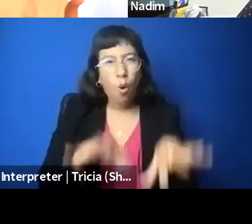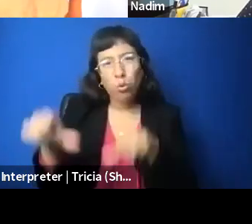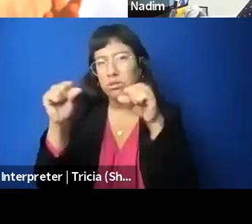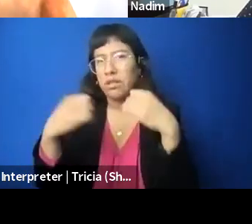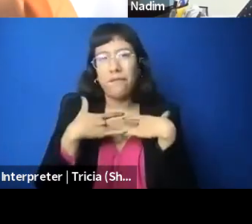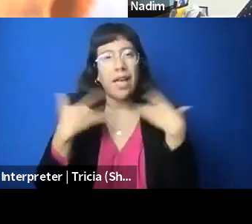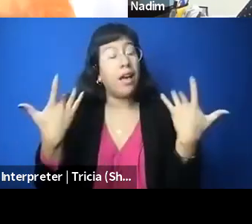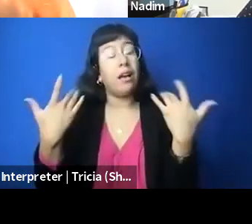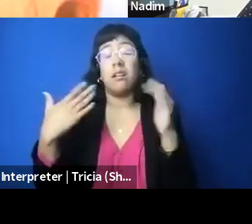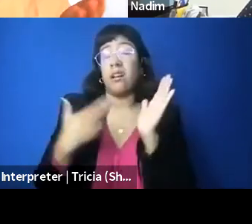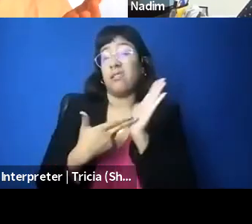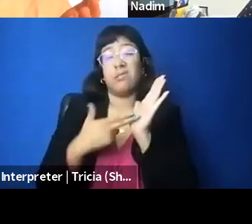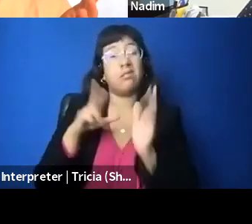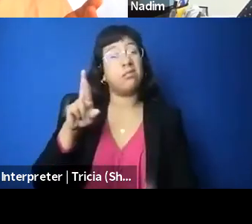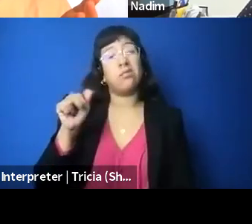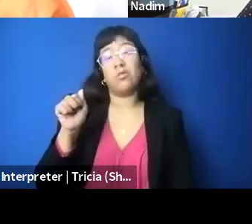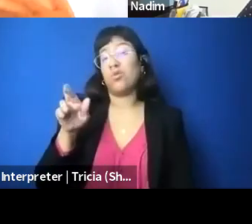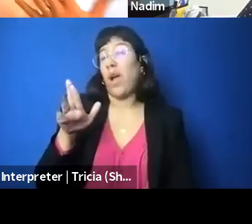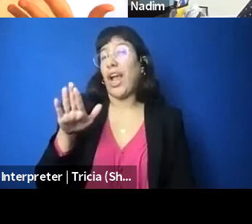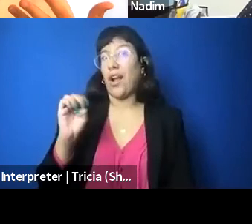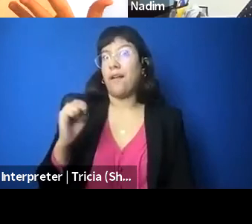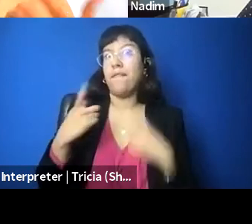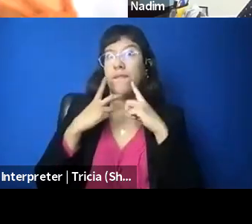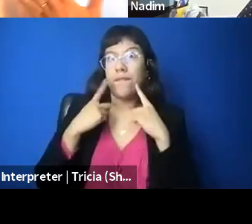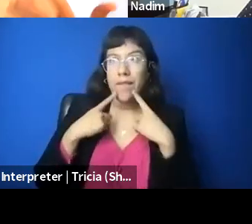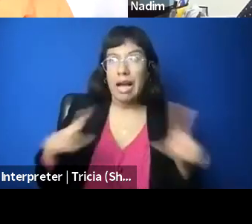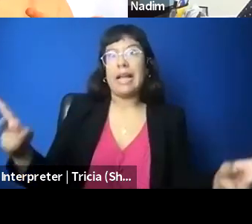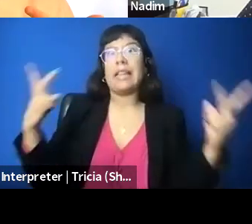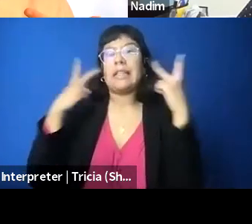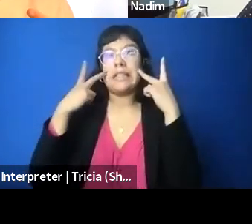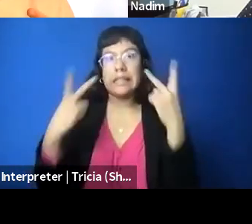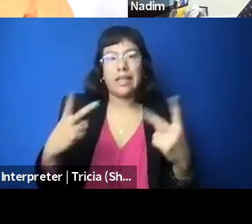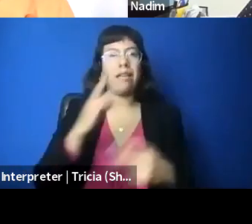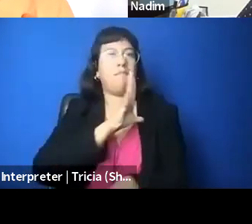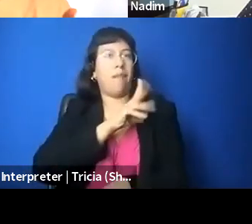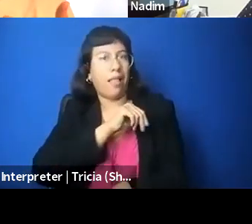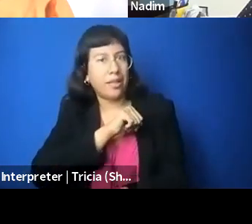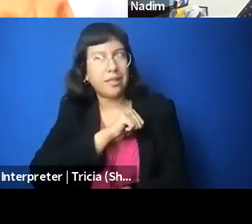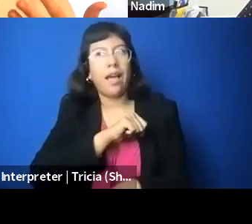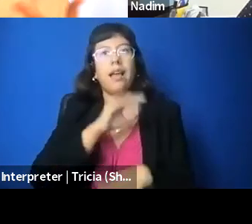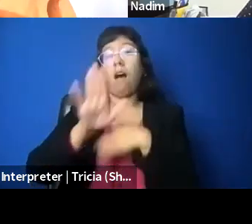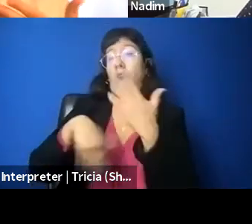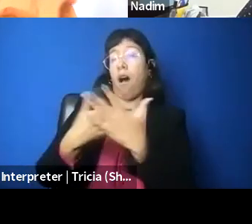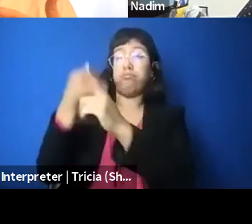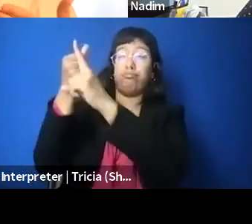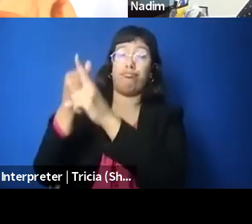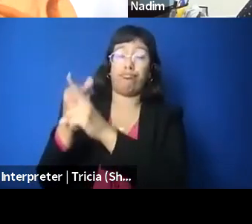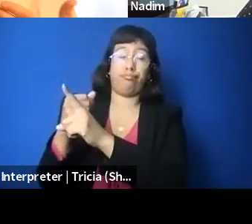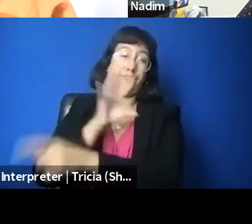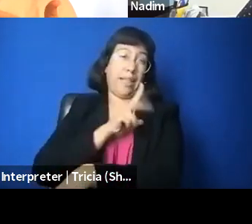we're seeing a bit of a crossover, finally, where Palestine and the issues affecting Palestinian advocacy are kind of coming into and being put on agendas